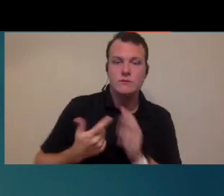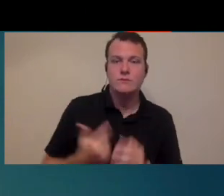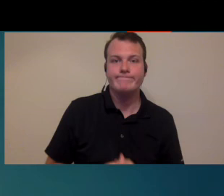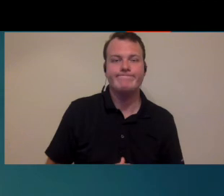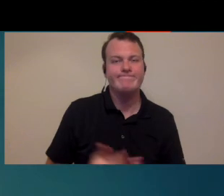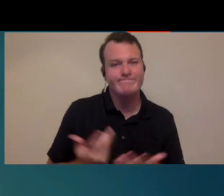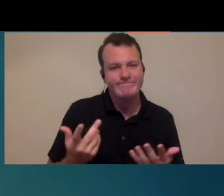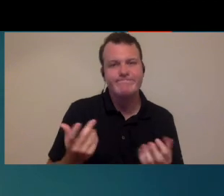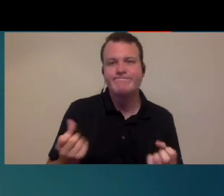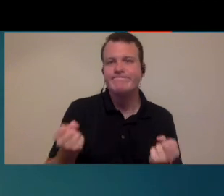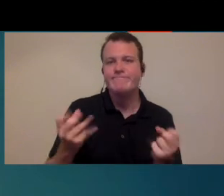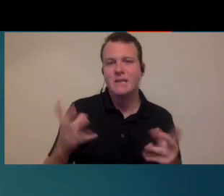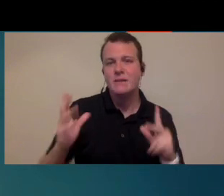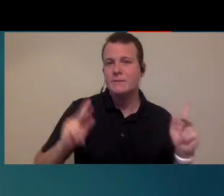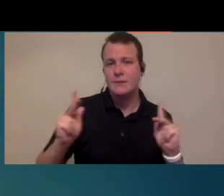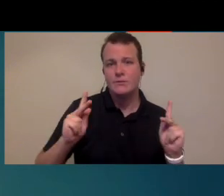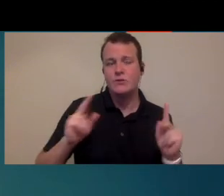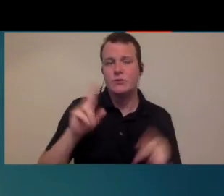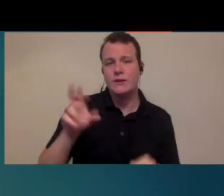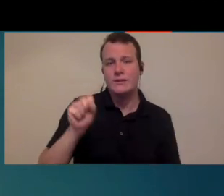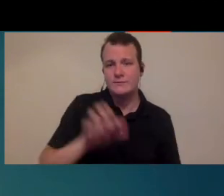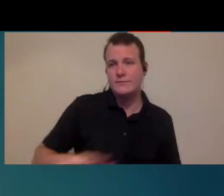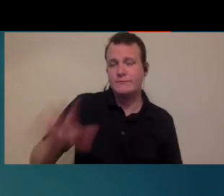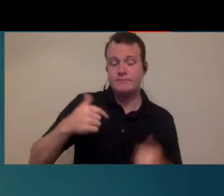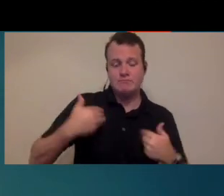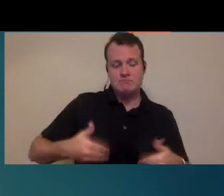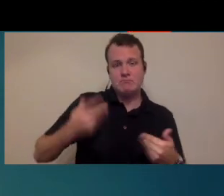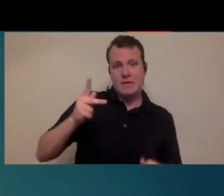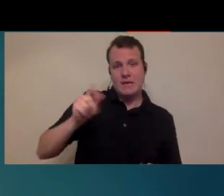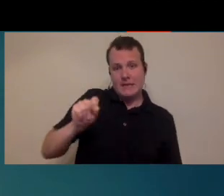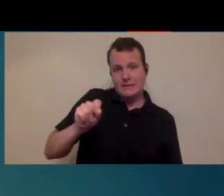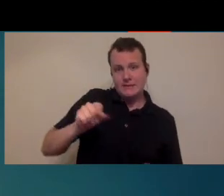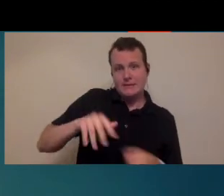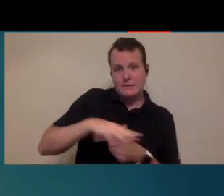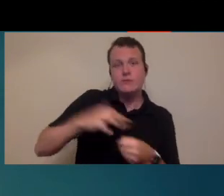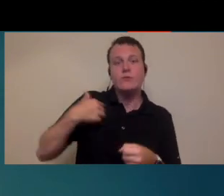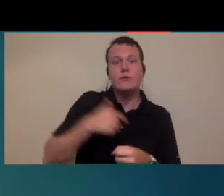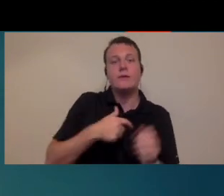people from kind of all over the United States I'm in Kansas Kansas has been on